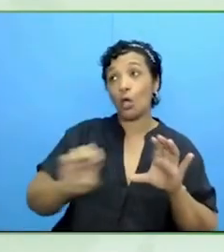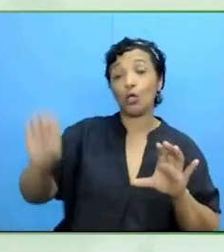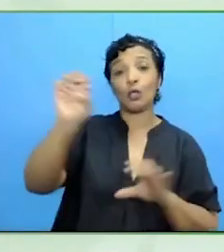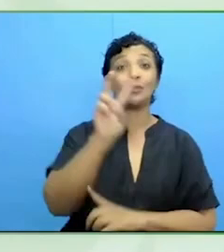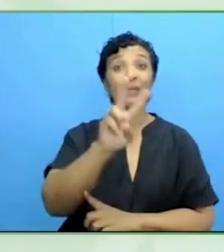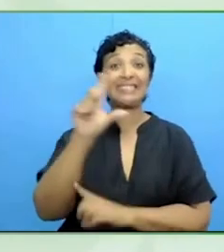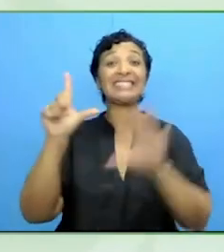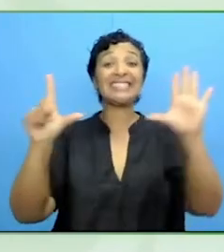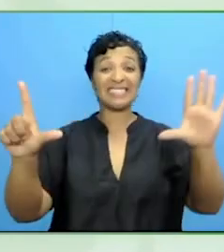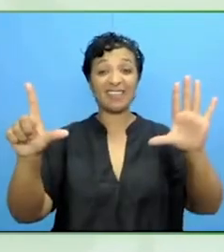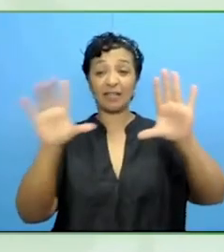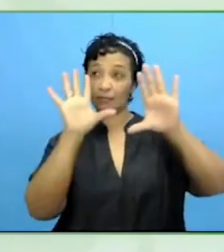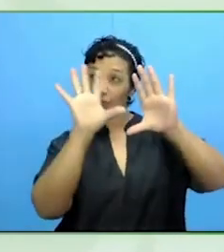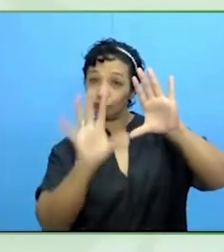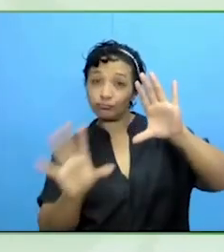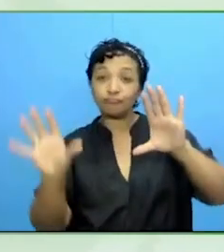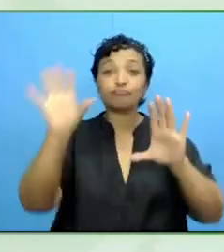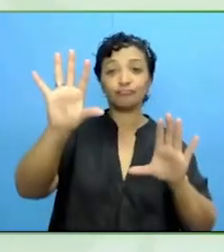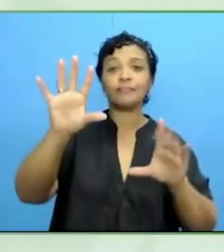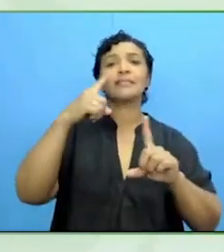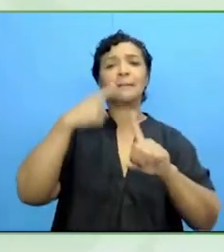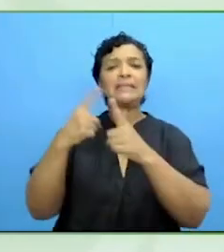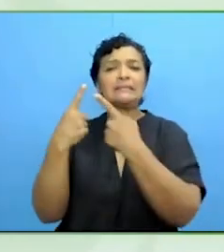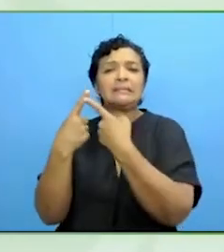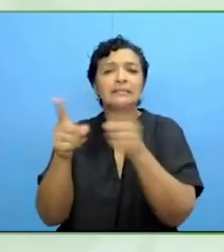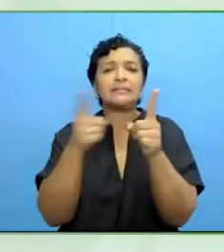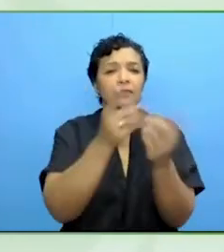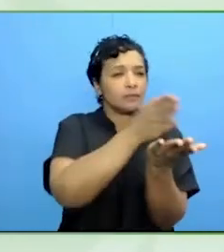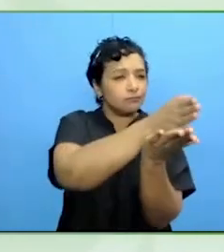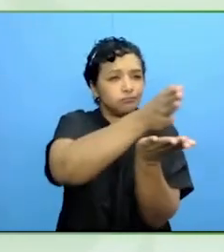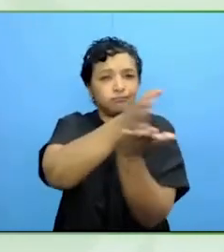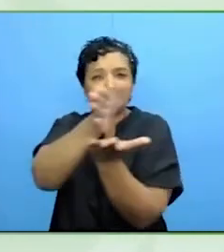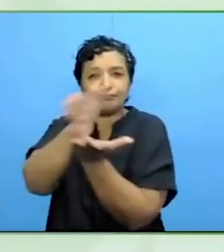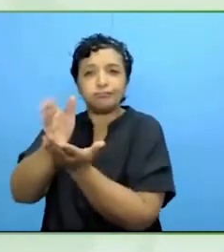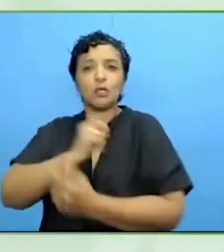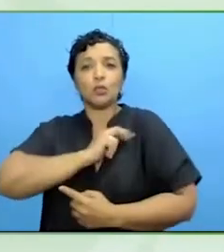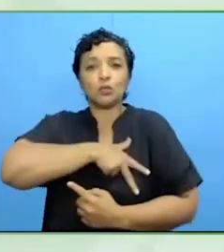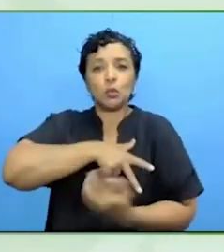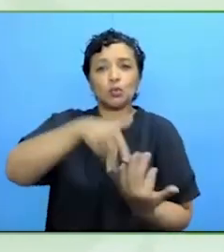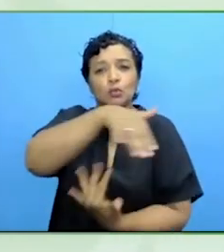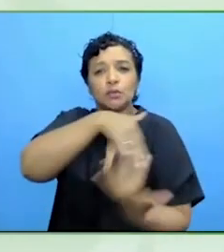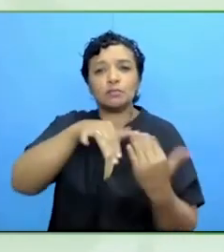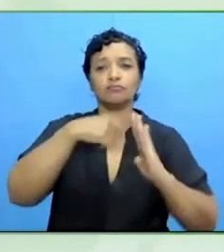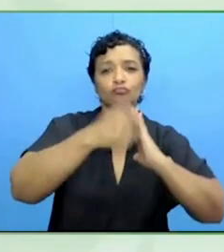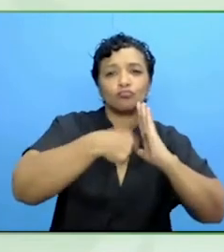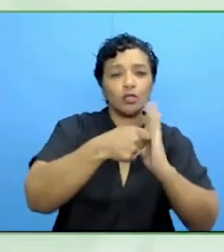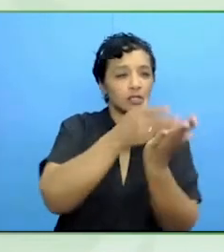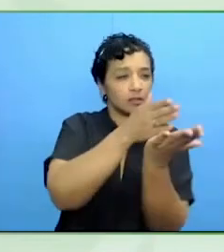programs that these countries might have. But still, it is a significant amount of money.